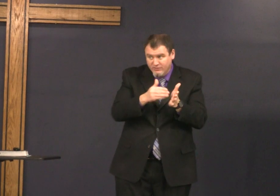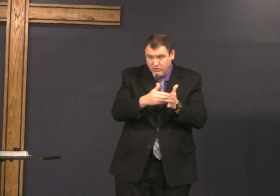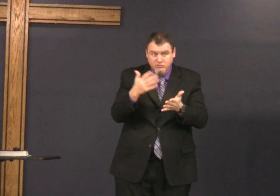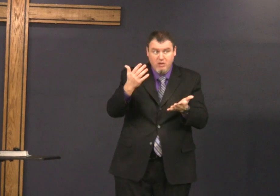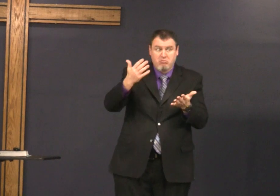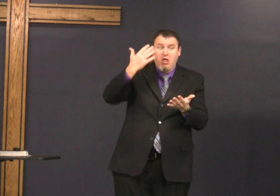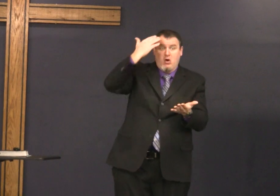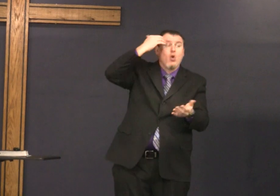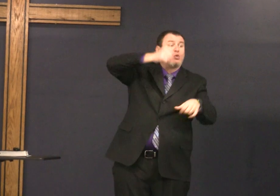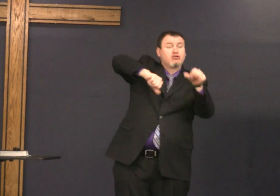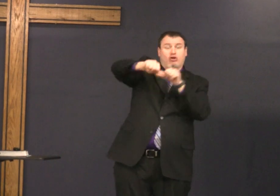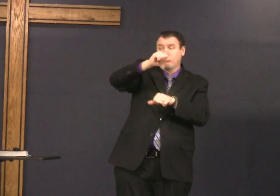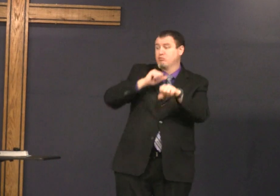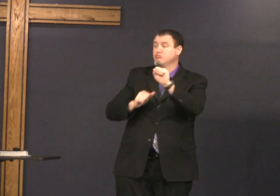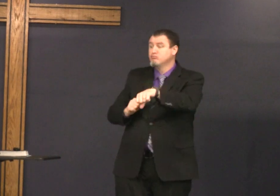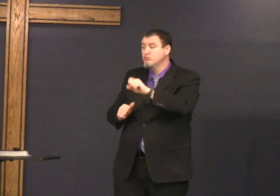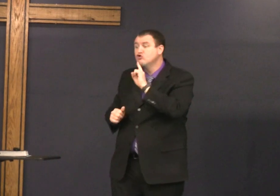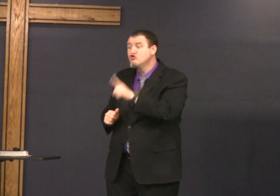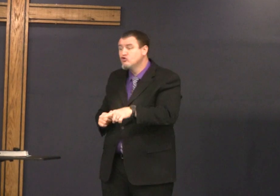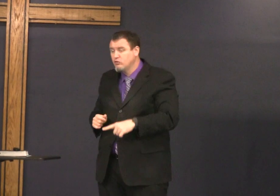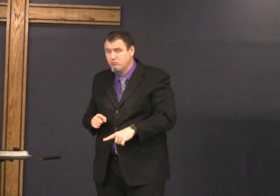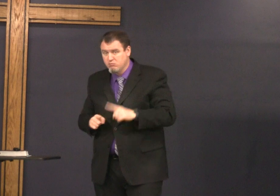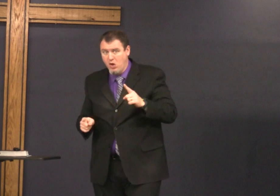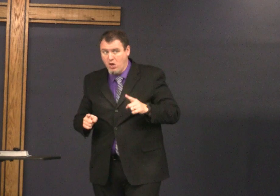went daily to the temple and they knew each other of course